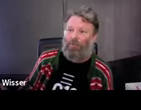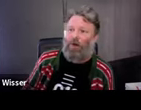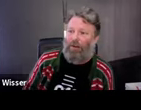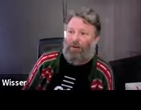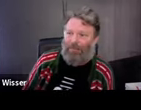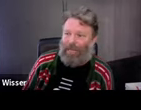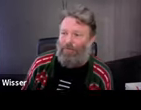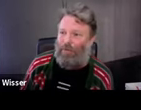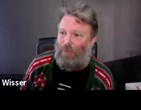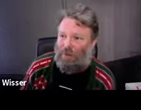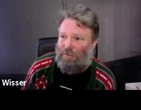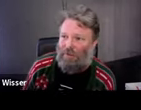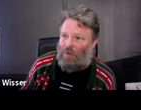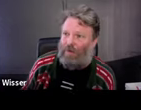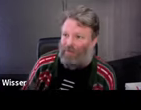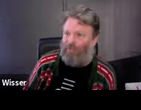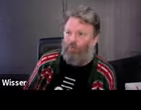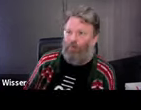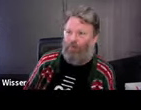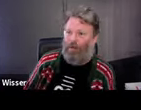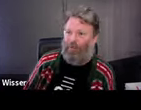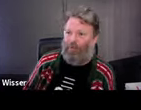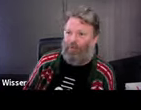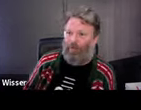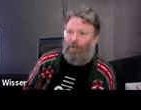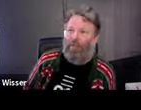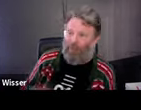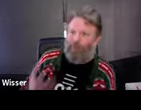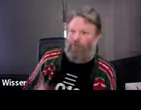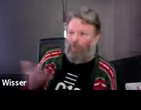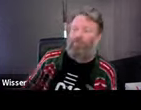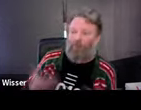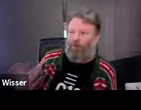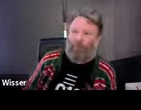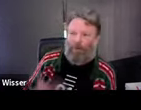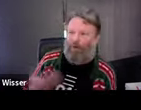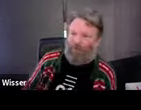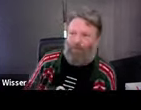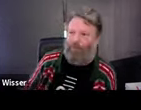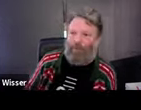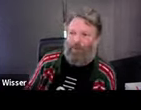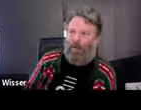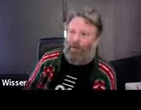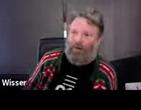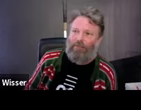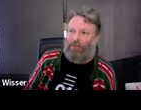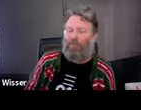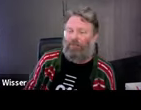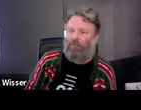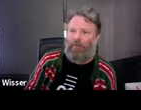artist can't make a work that they know what it is before they go into it. If you're so on top of it, an artist is going to - they're change